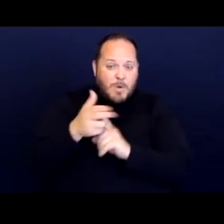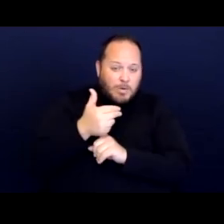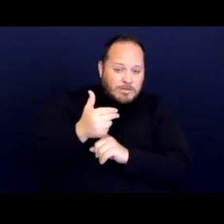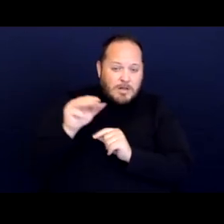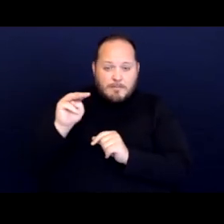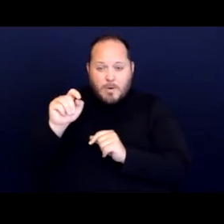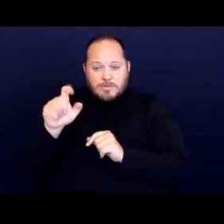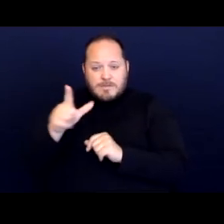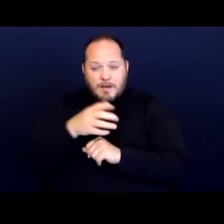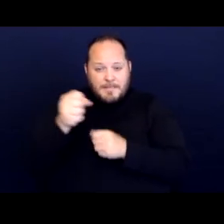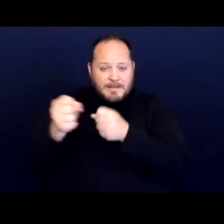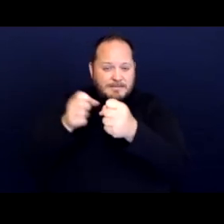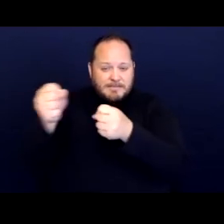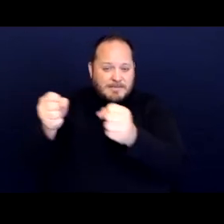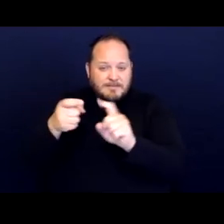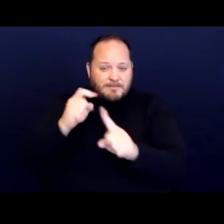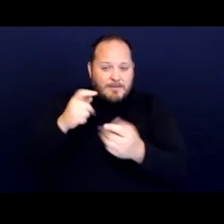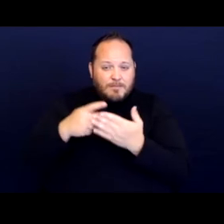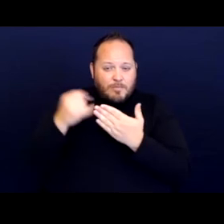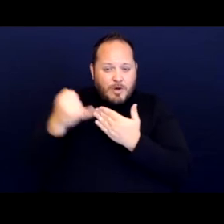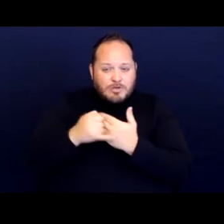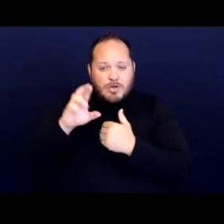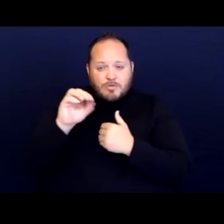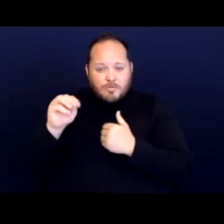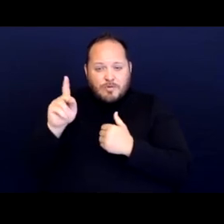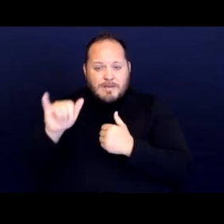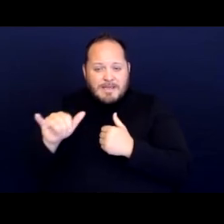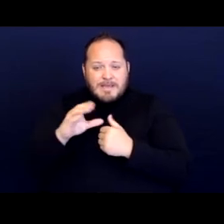from the project room key and a home key funding,